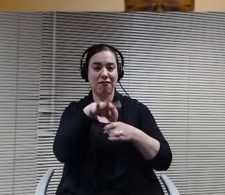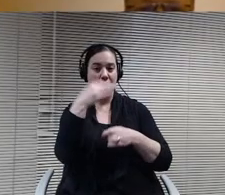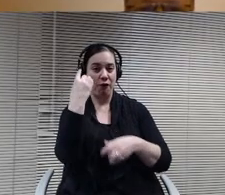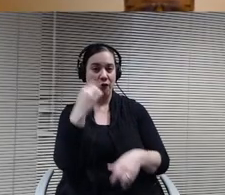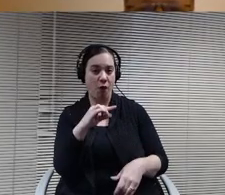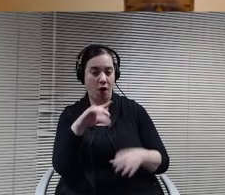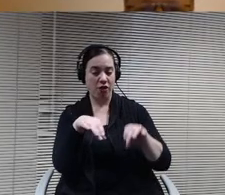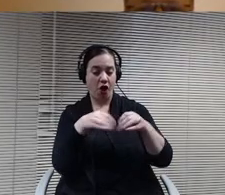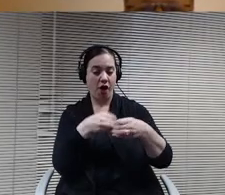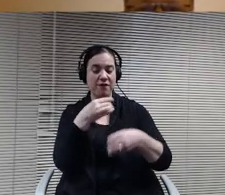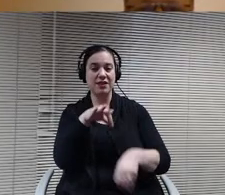Mark